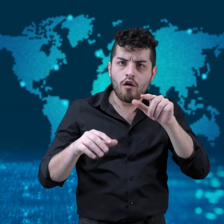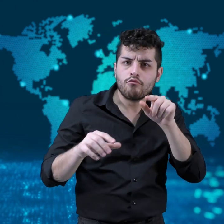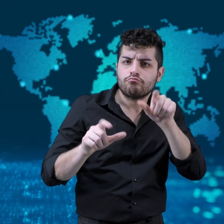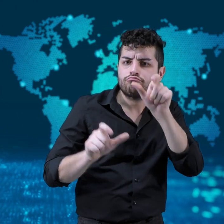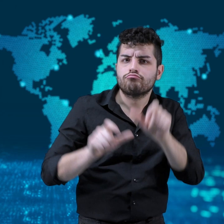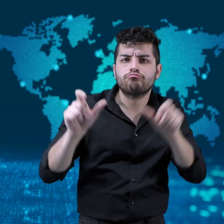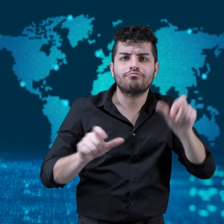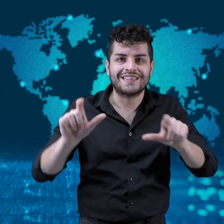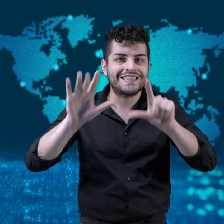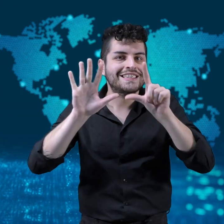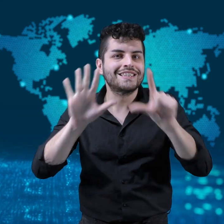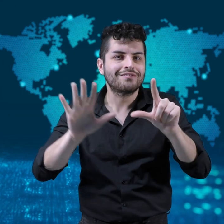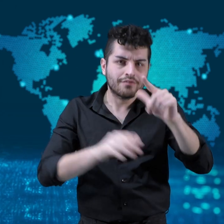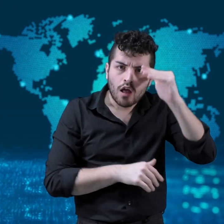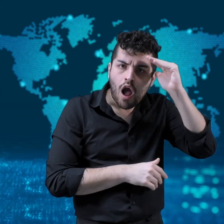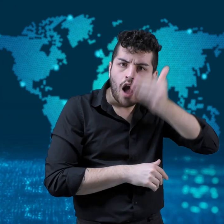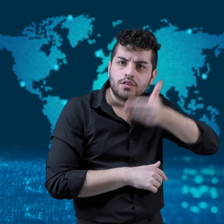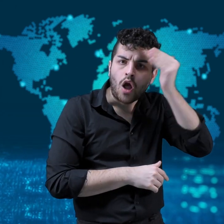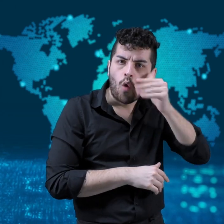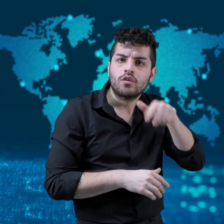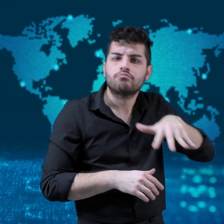On November 24,